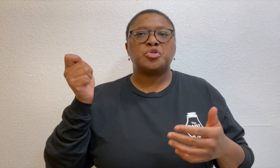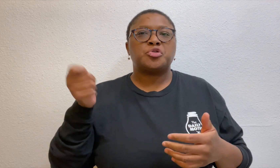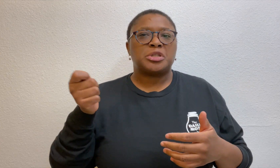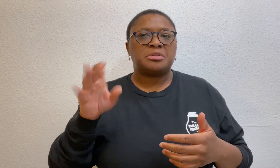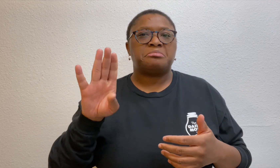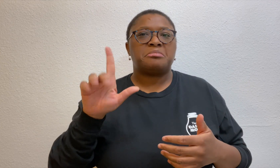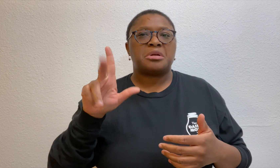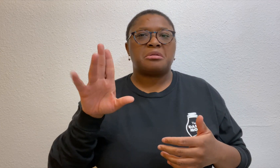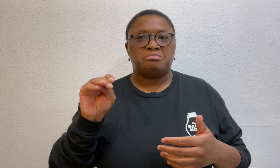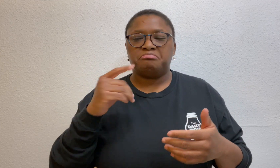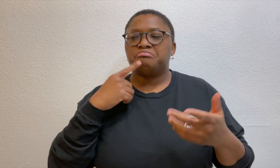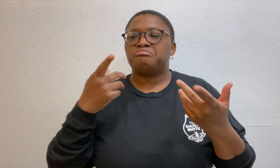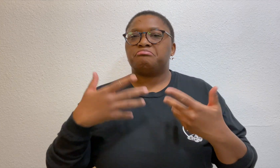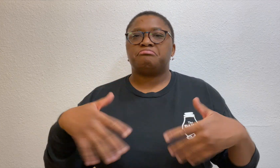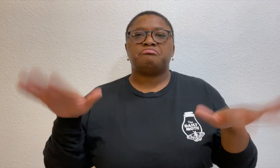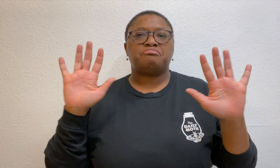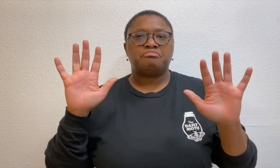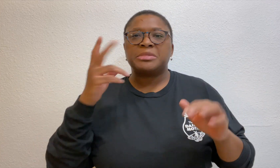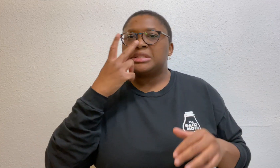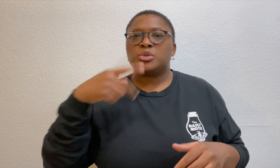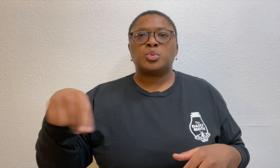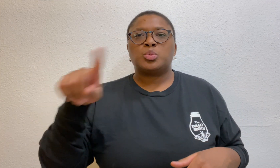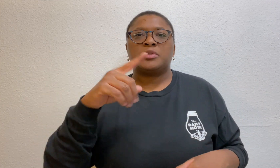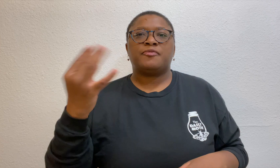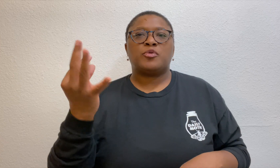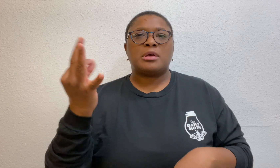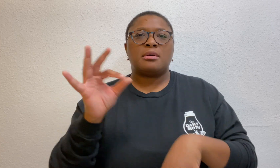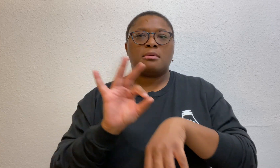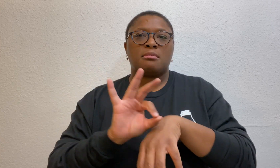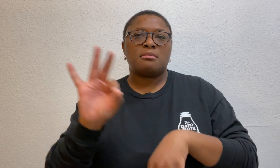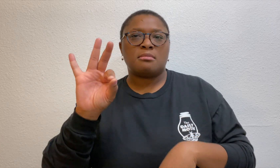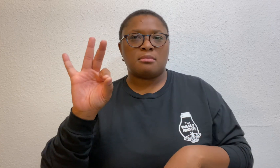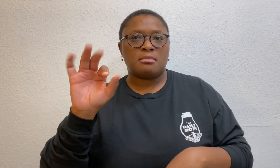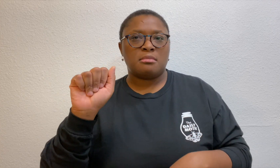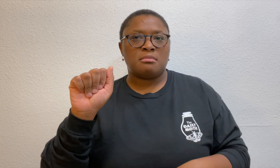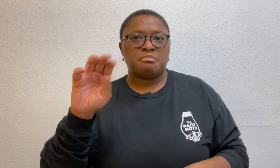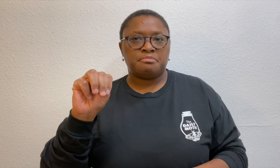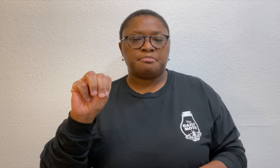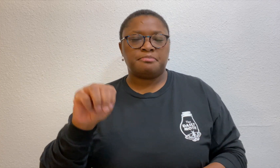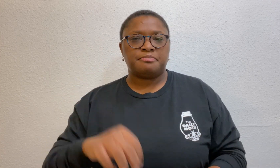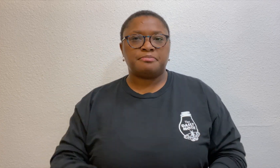when there were no more, Judge Blum said they were done for the day and said see you on Friday at 9 a.m.